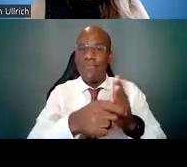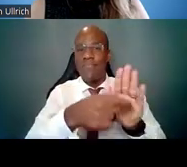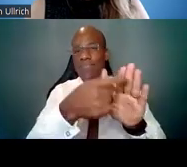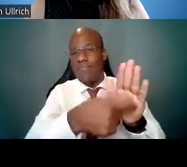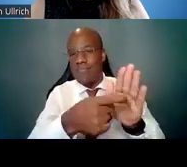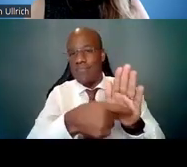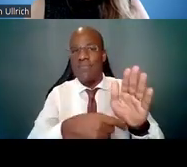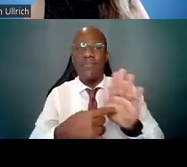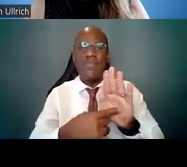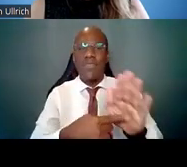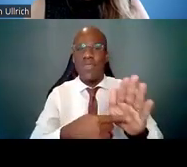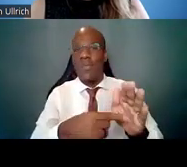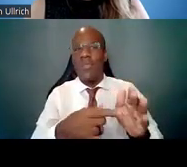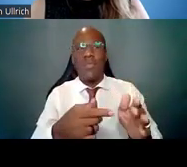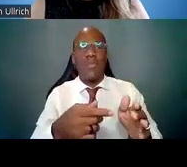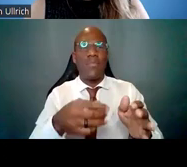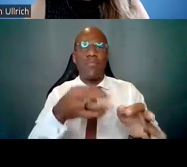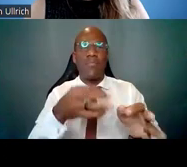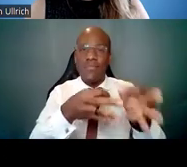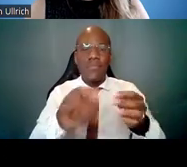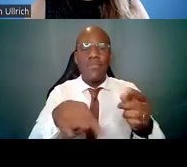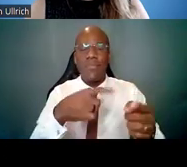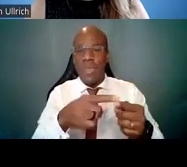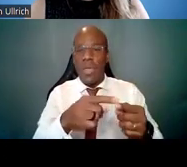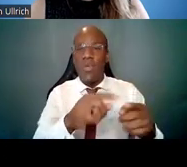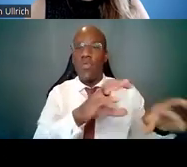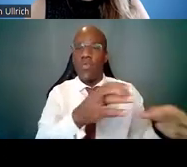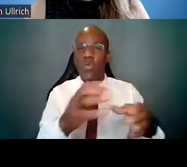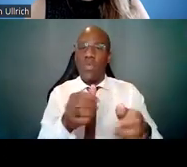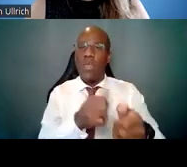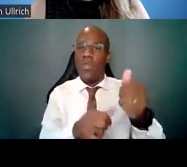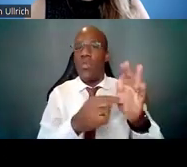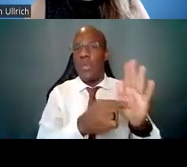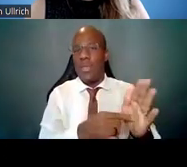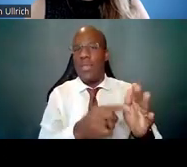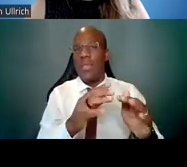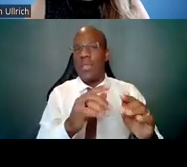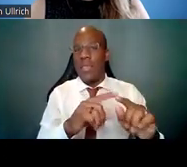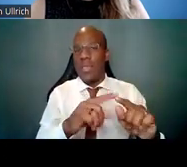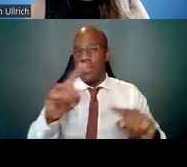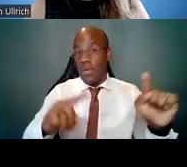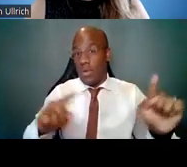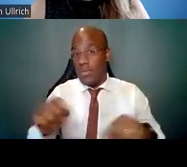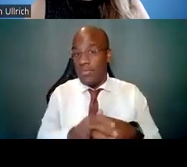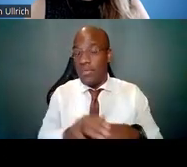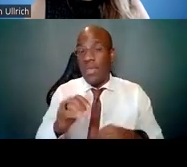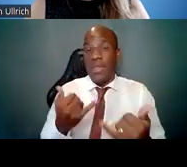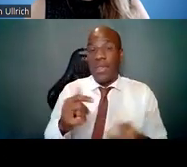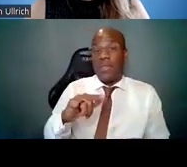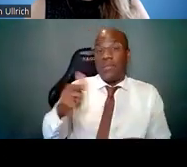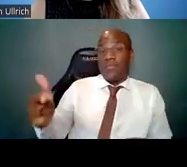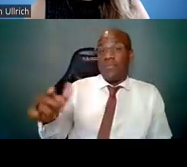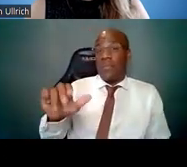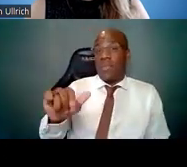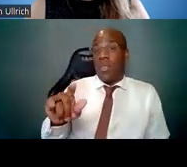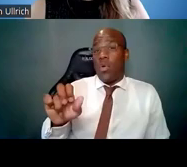So now I'm going to turn it over to Lauren, and Lauren will talk to you about a few diversity programs